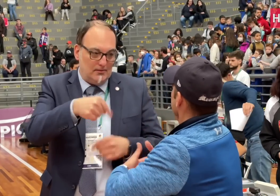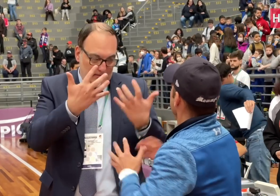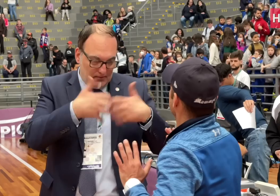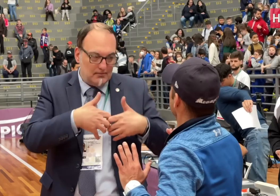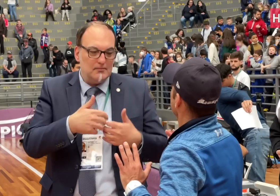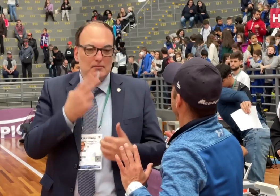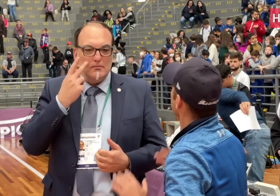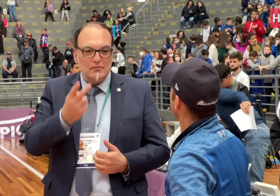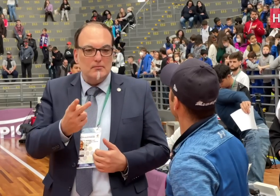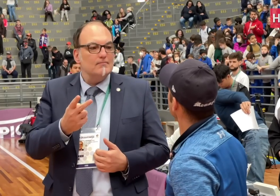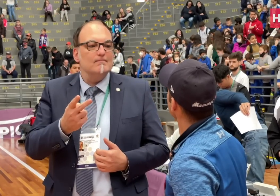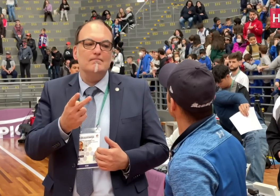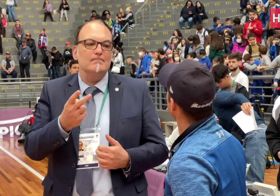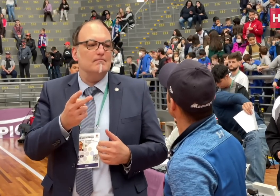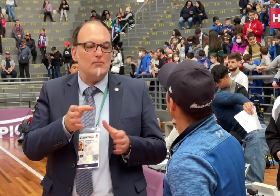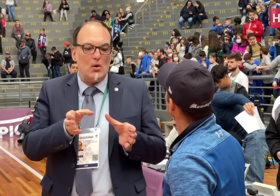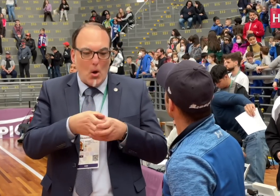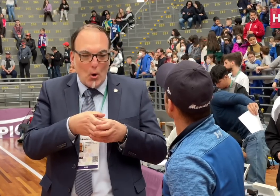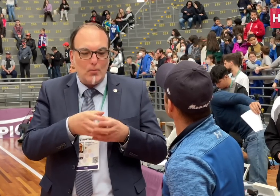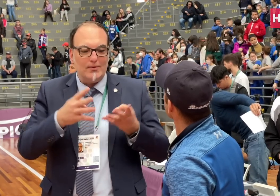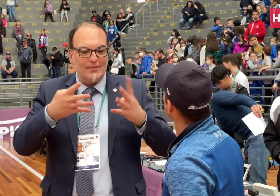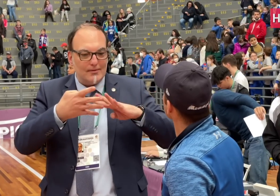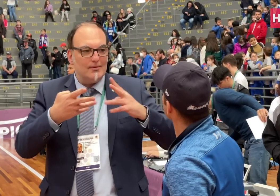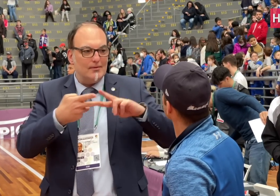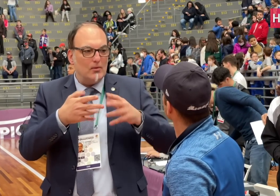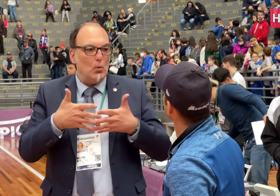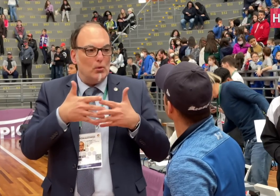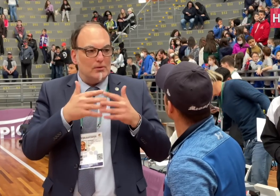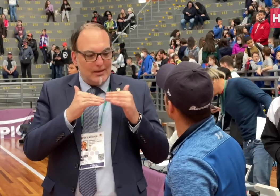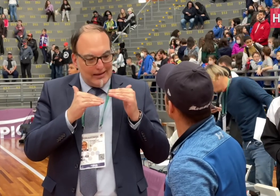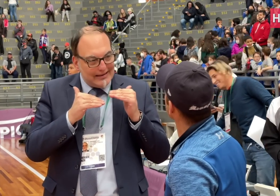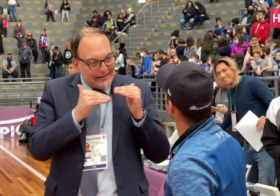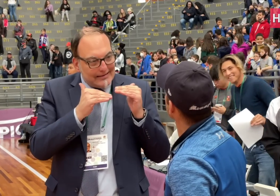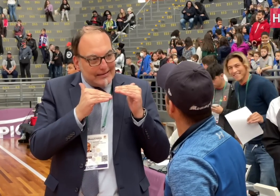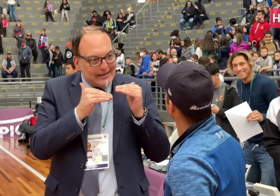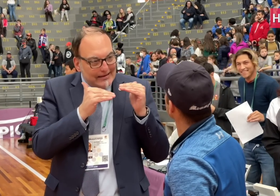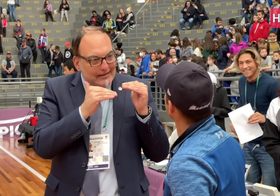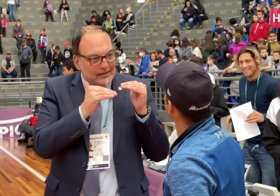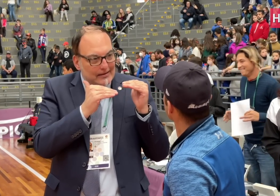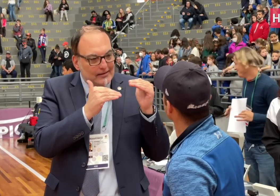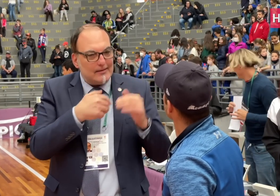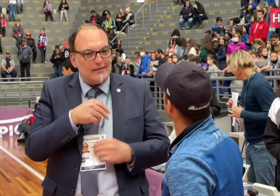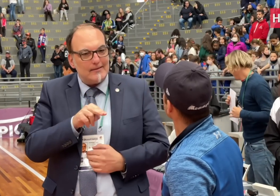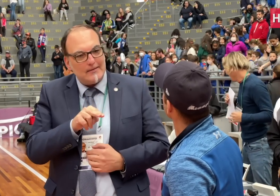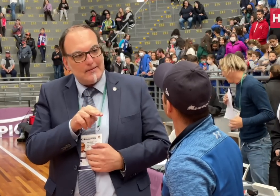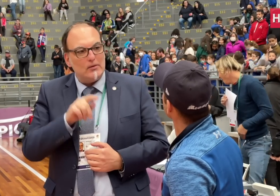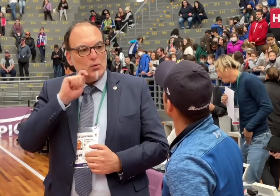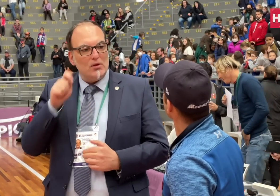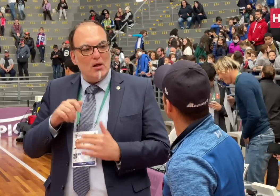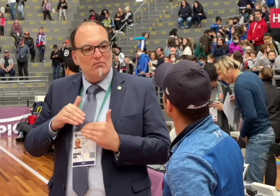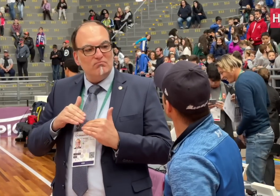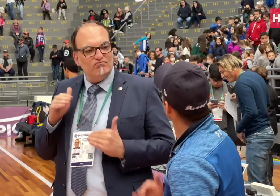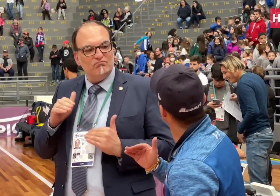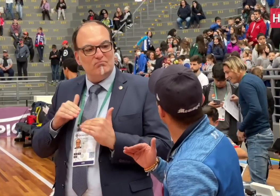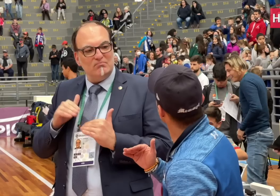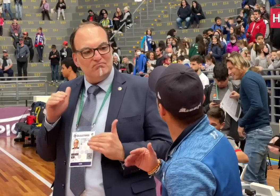more advantages over the USA because some USA key players couldn’t come here.